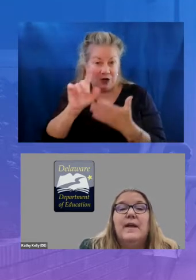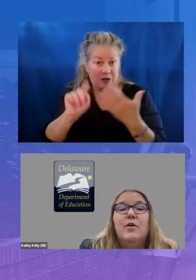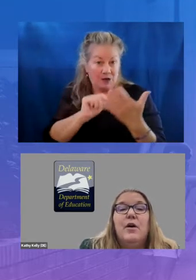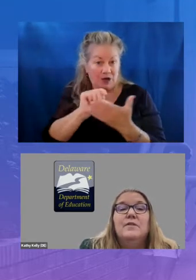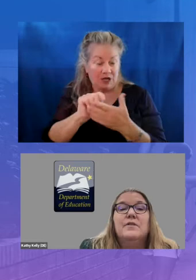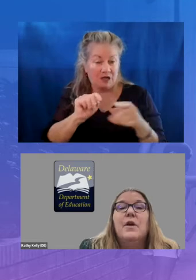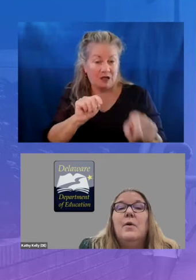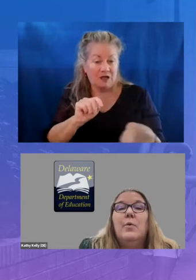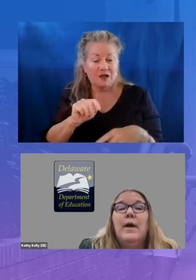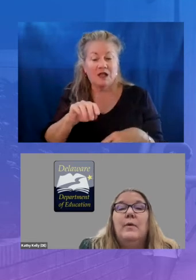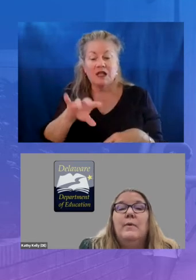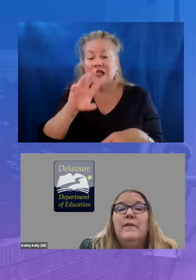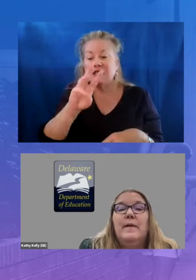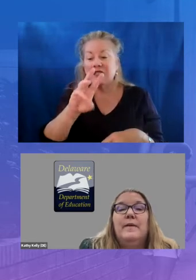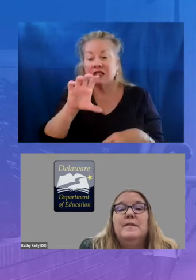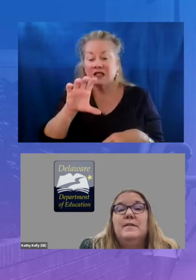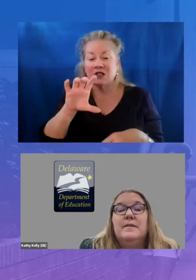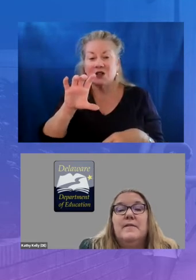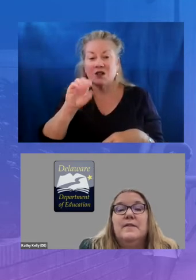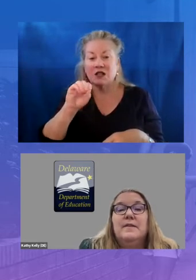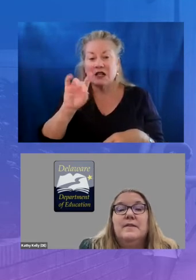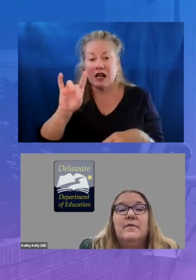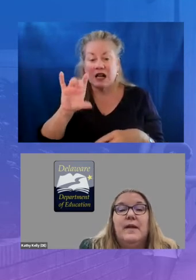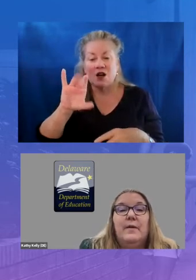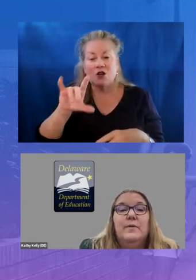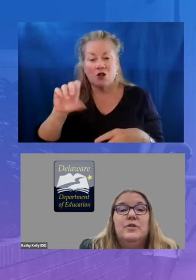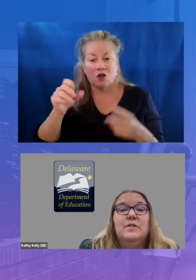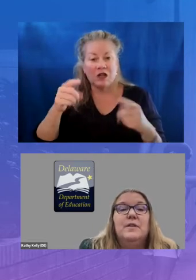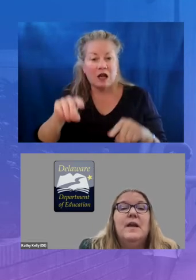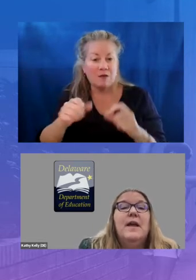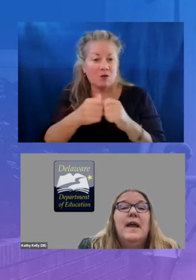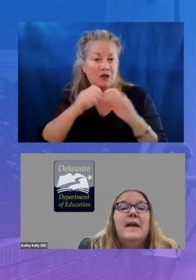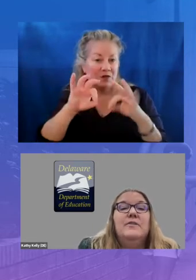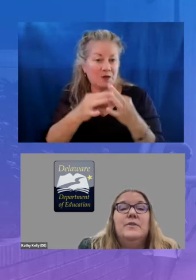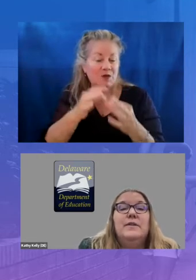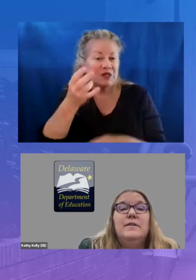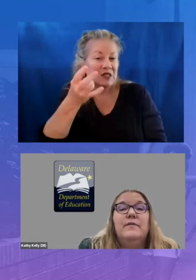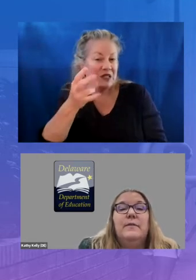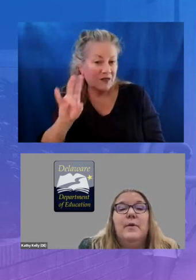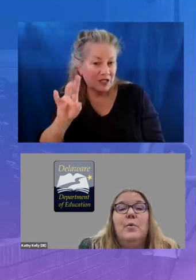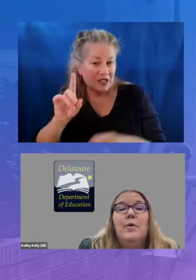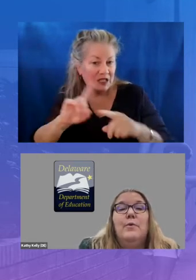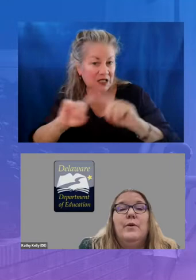calls were held with families in 17 different languages as you can see from the quote noted